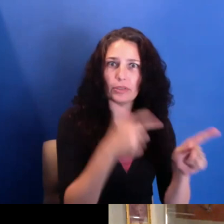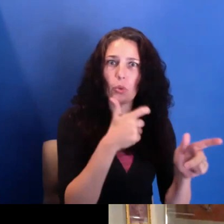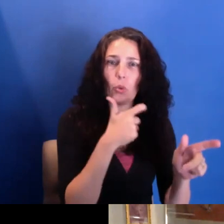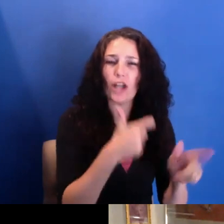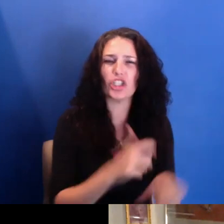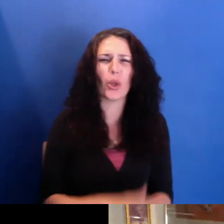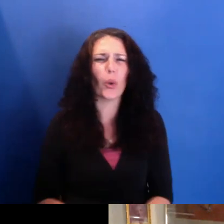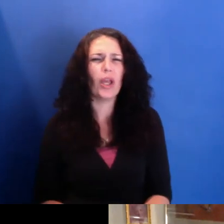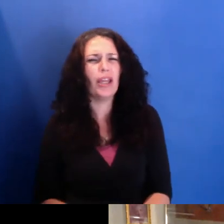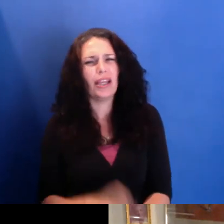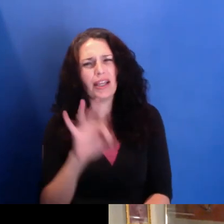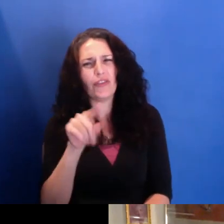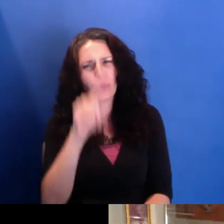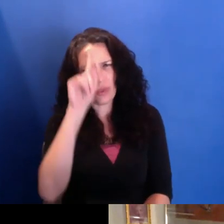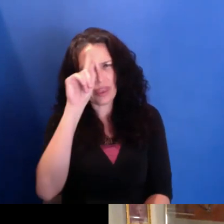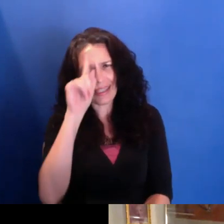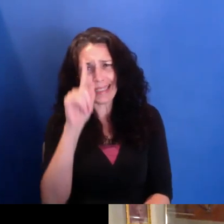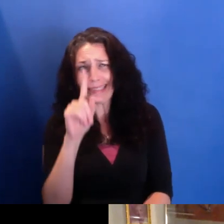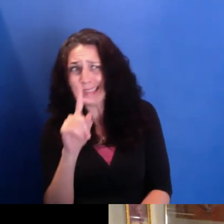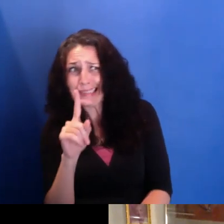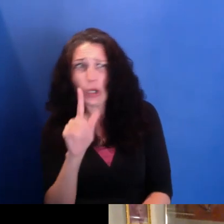is going to pay the bills. It's not.